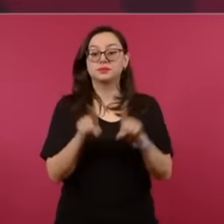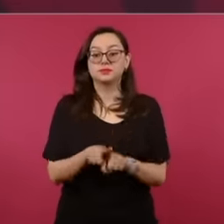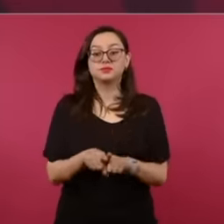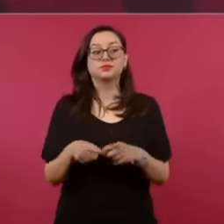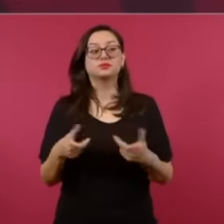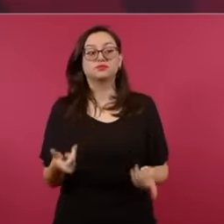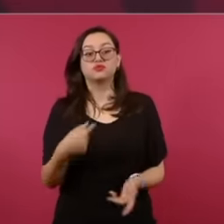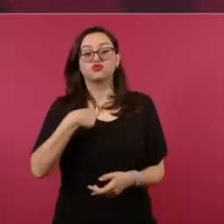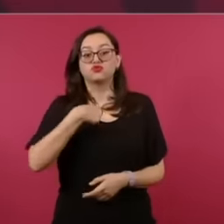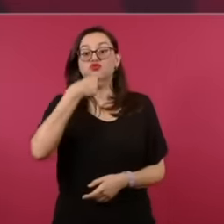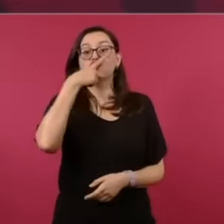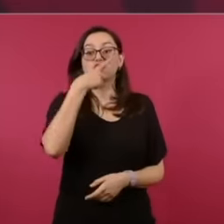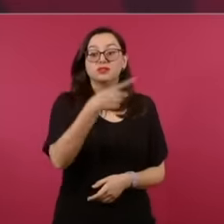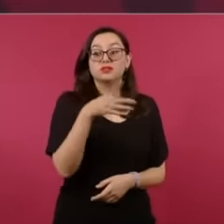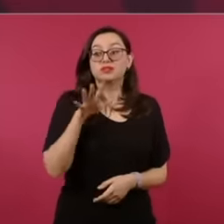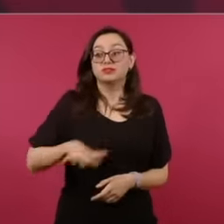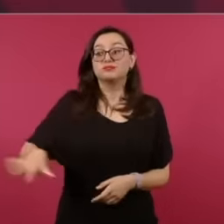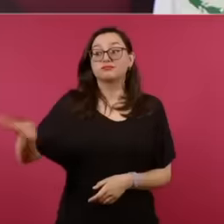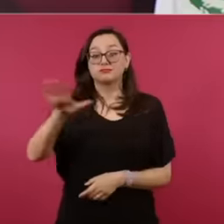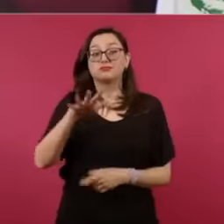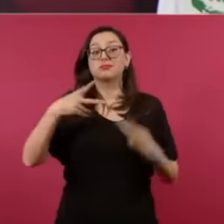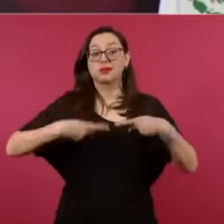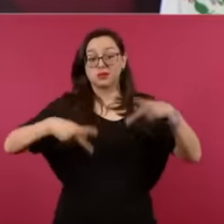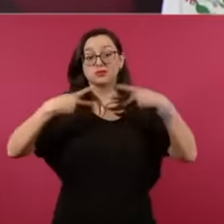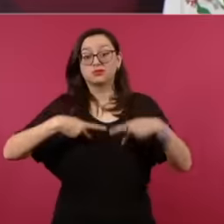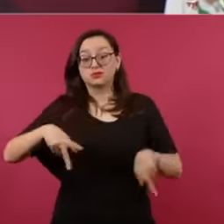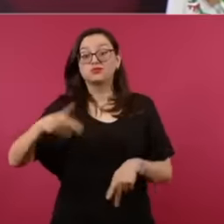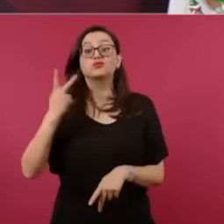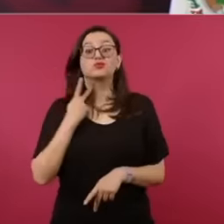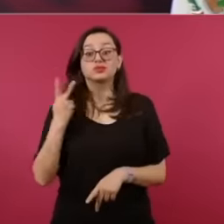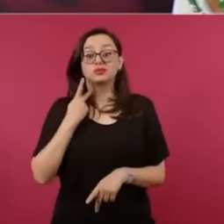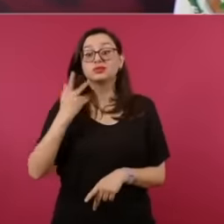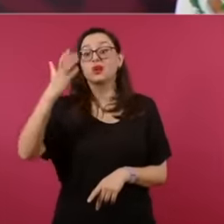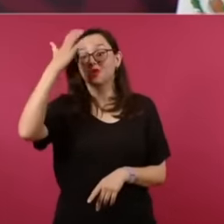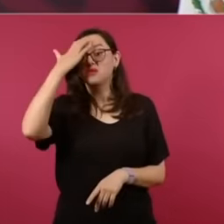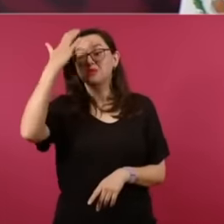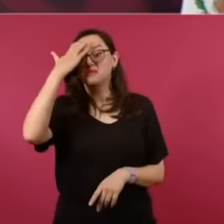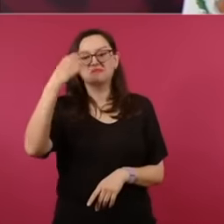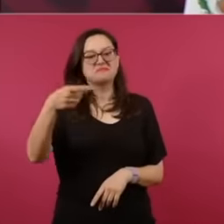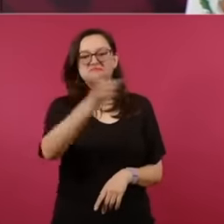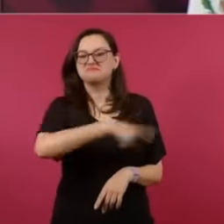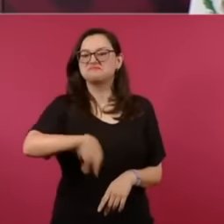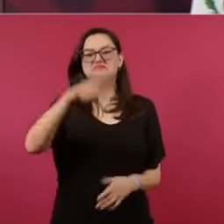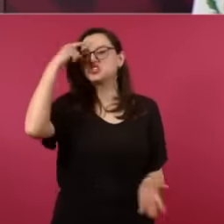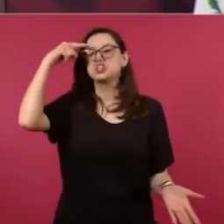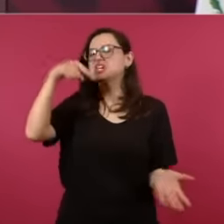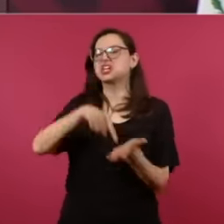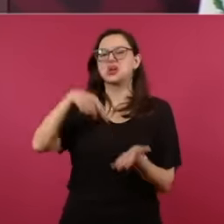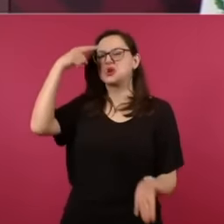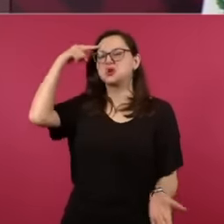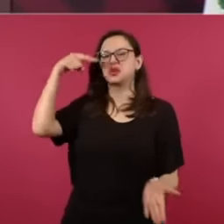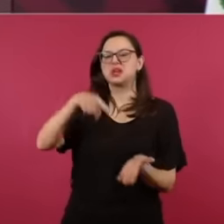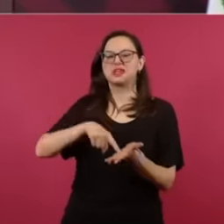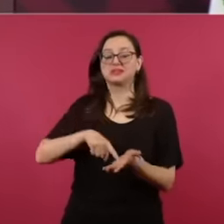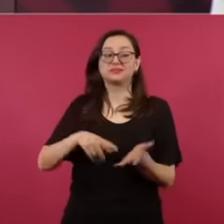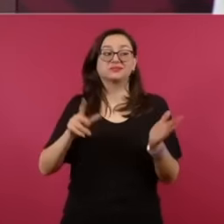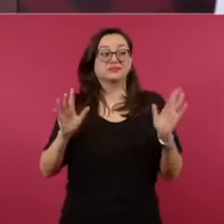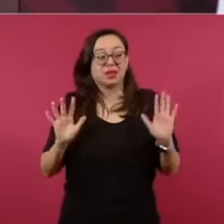of Mexico are one of the most politicized peoples in the world